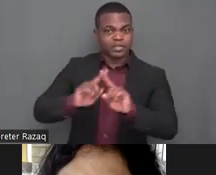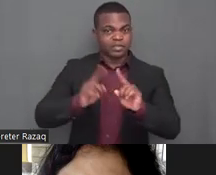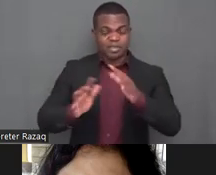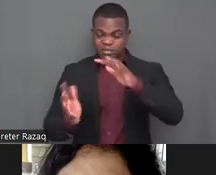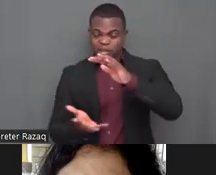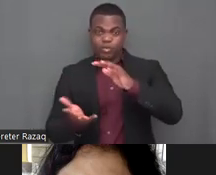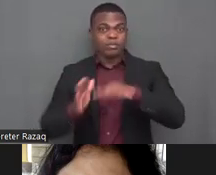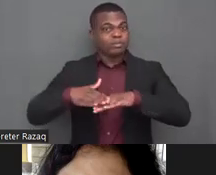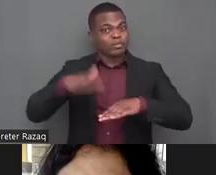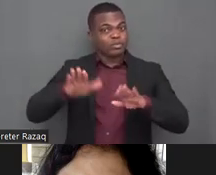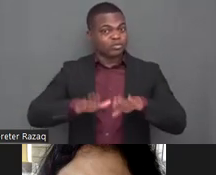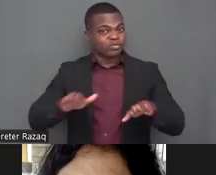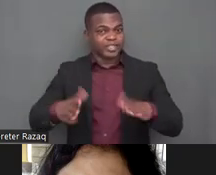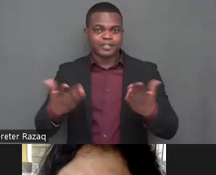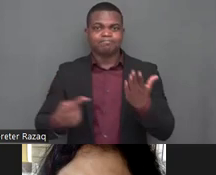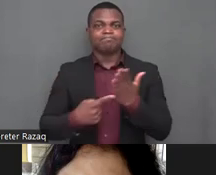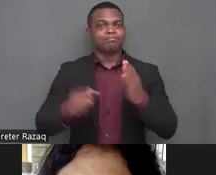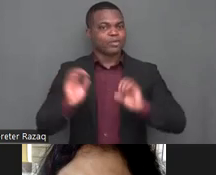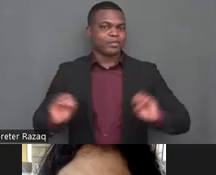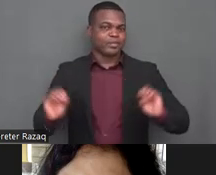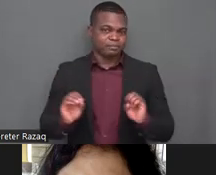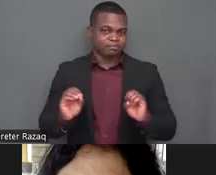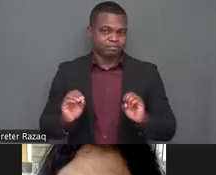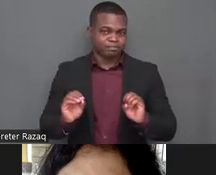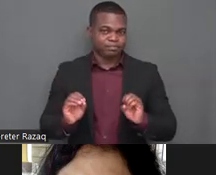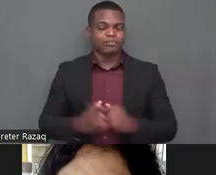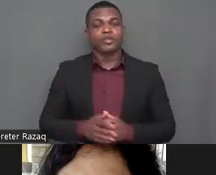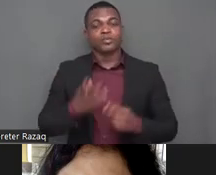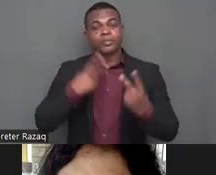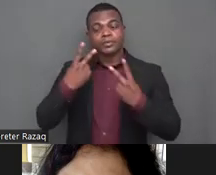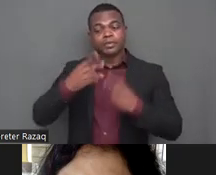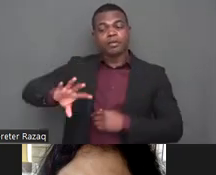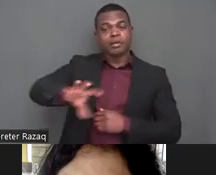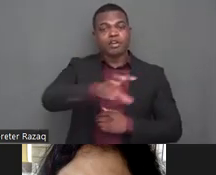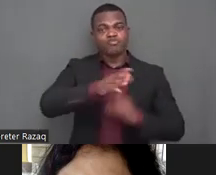for children with disabilities including children with severe and profound disabilities